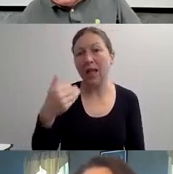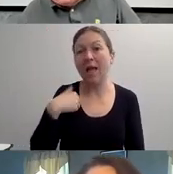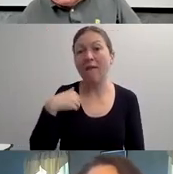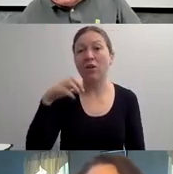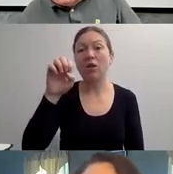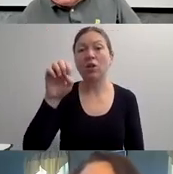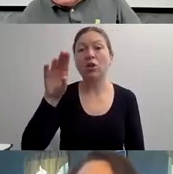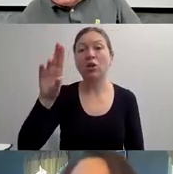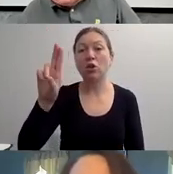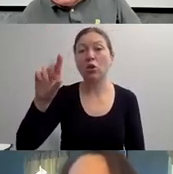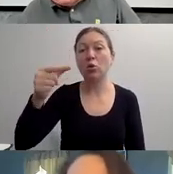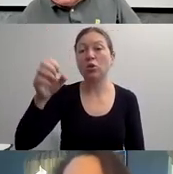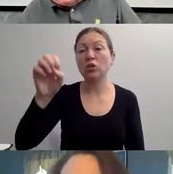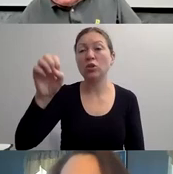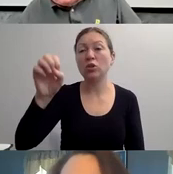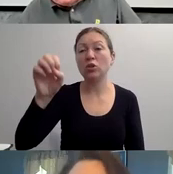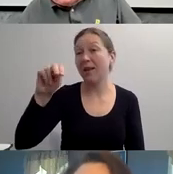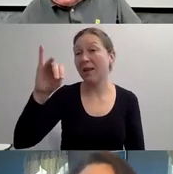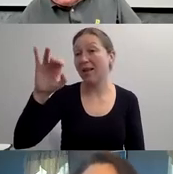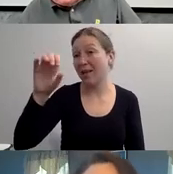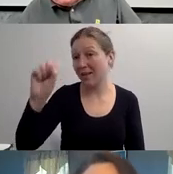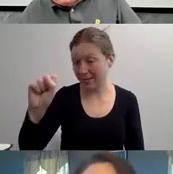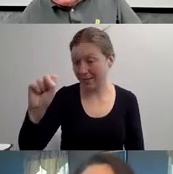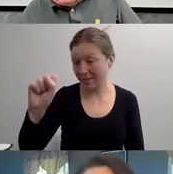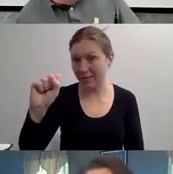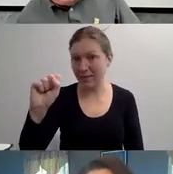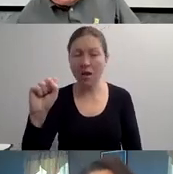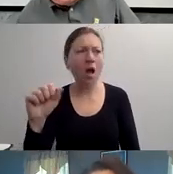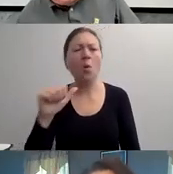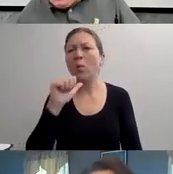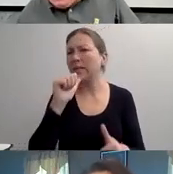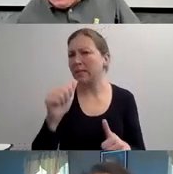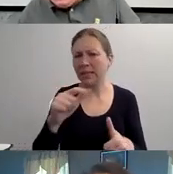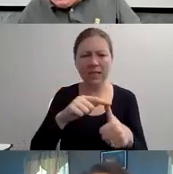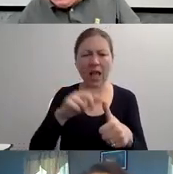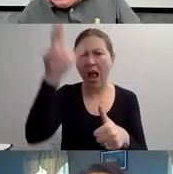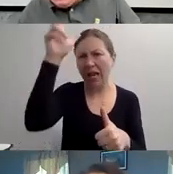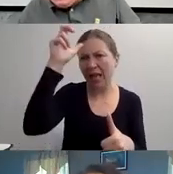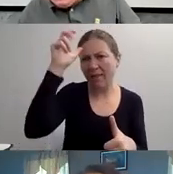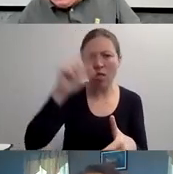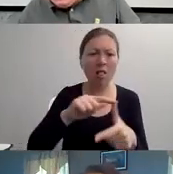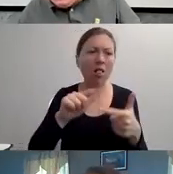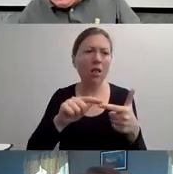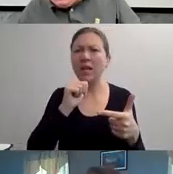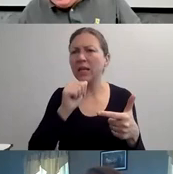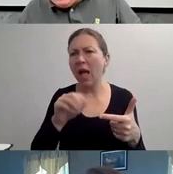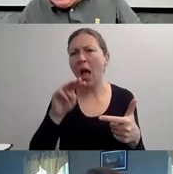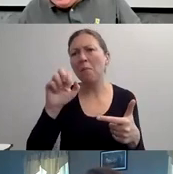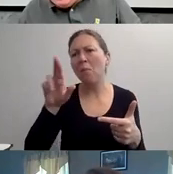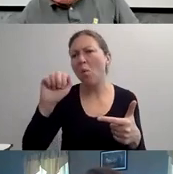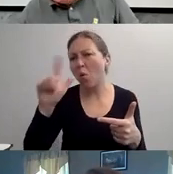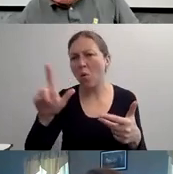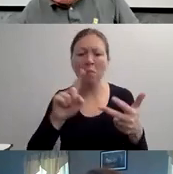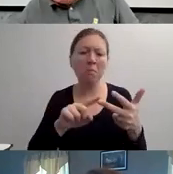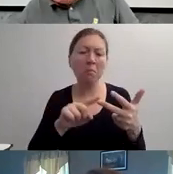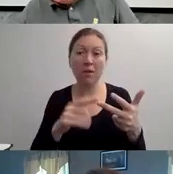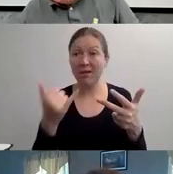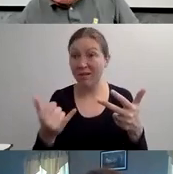MOST OF THE PEOPLE -- MORE THAN HALF THE PEOPLE OUT ON THE STREET HAVE MENTAL HEALTH ISSUES.